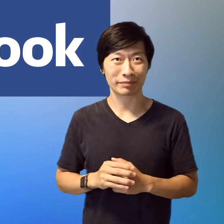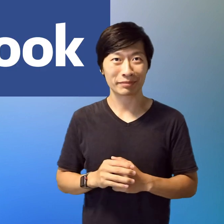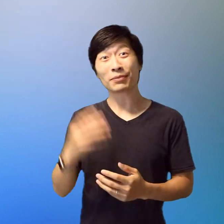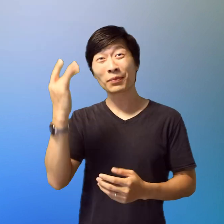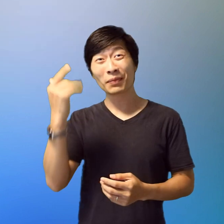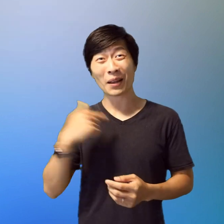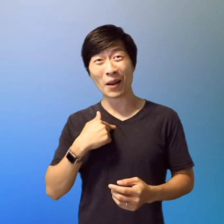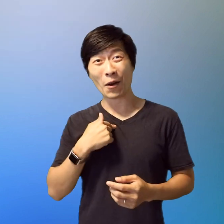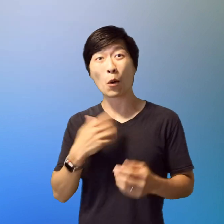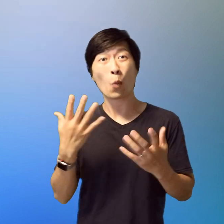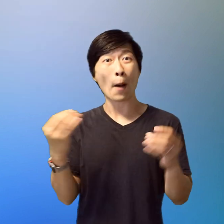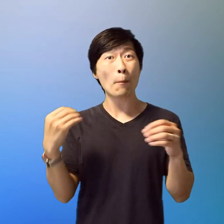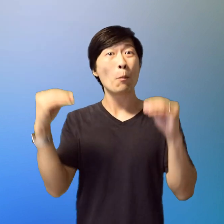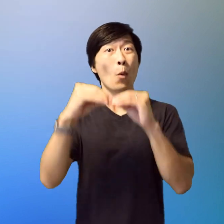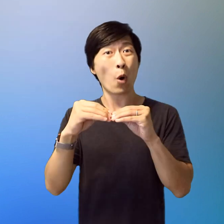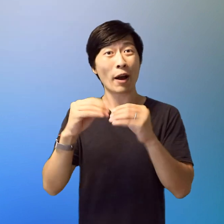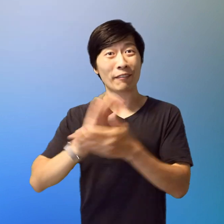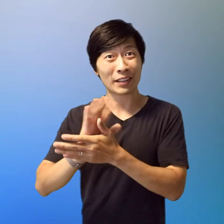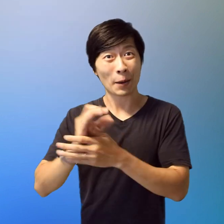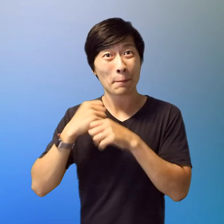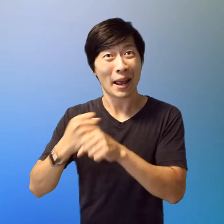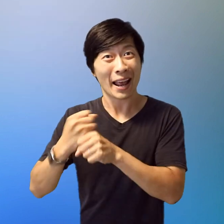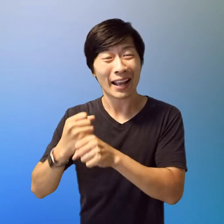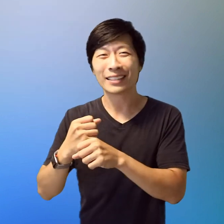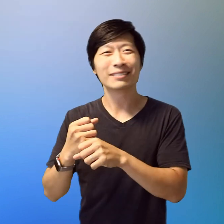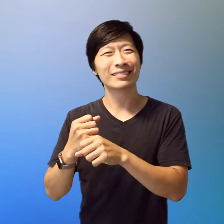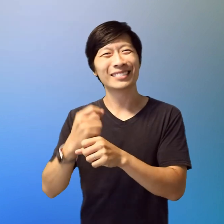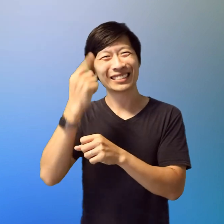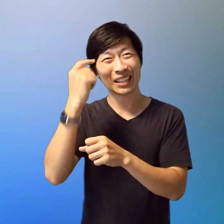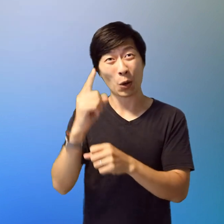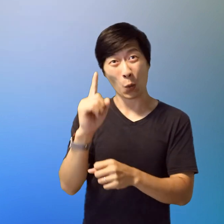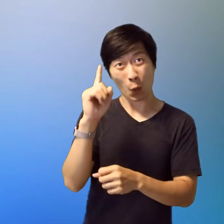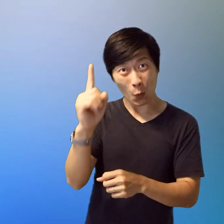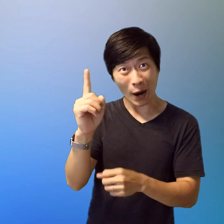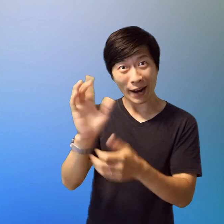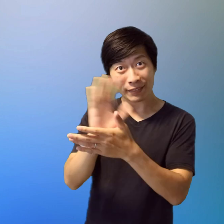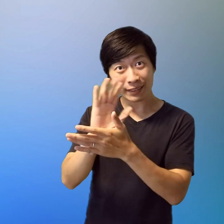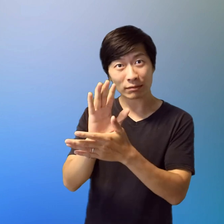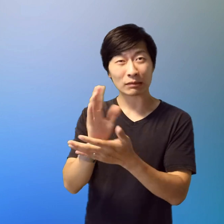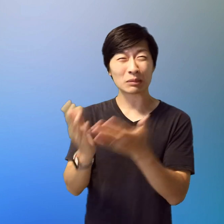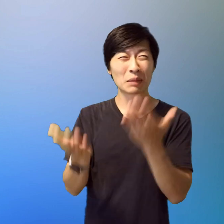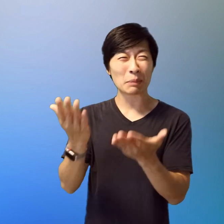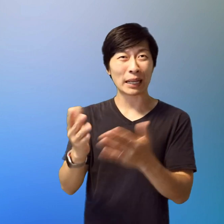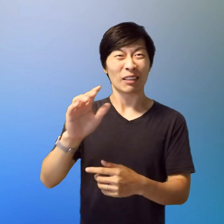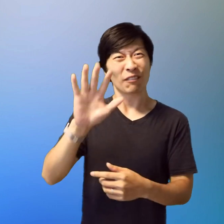first and later on I'll add that to Facebook and you know it's not so easy